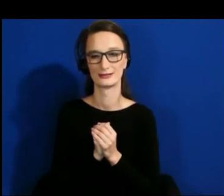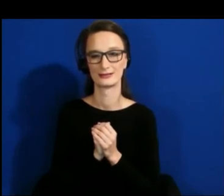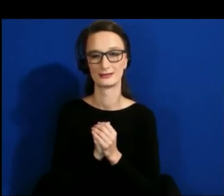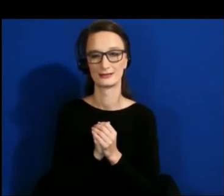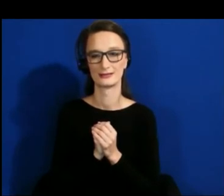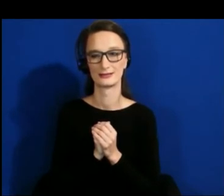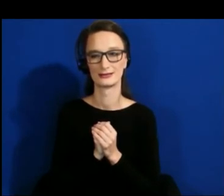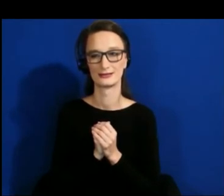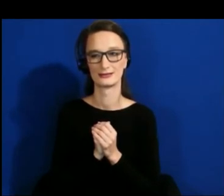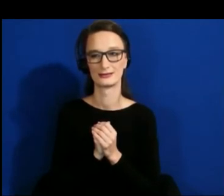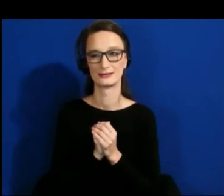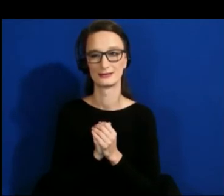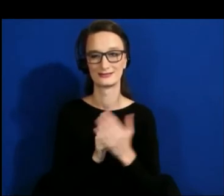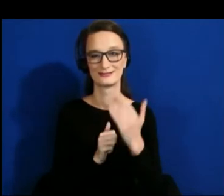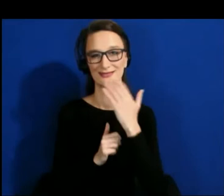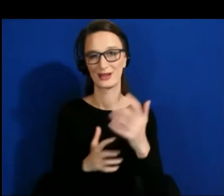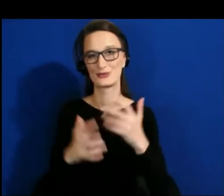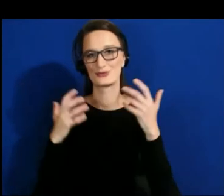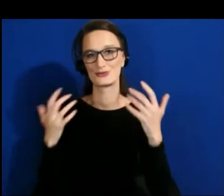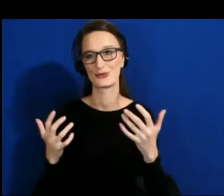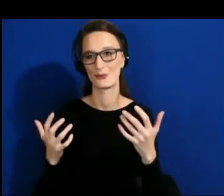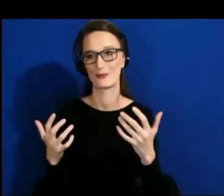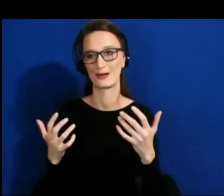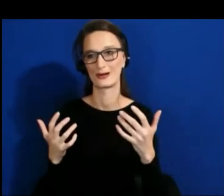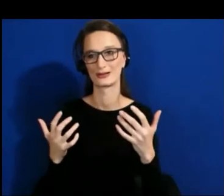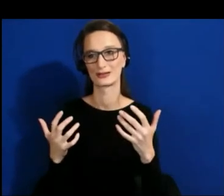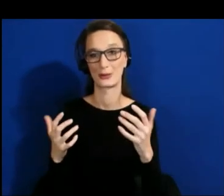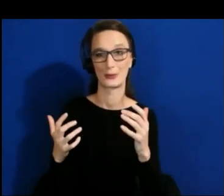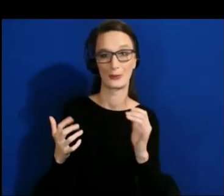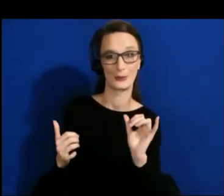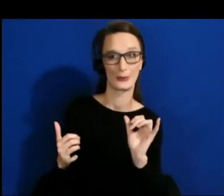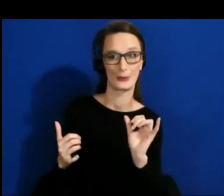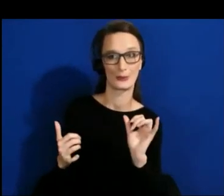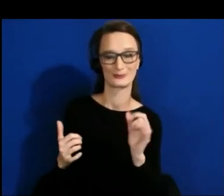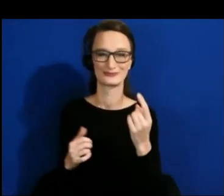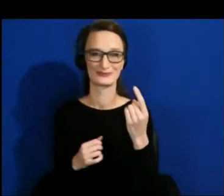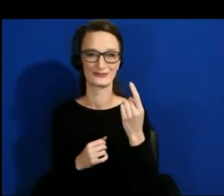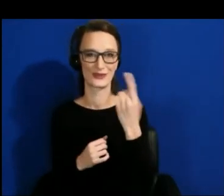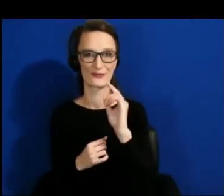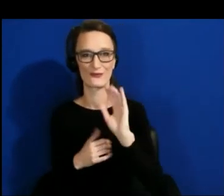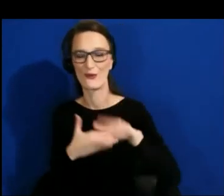Thank you so much to all of our fantastic panelists.